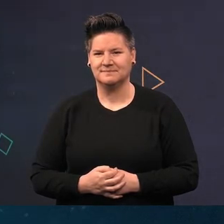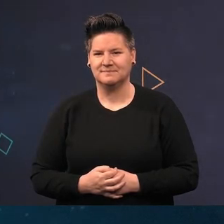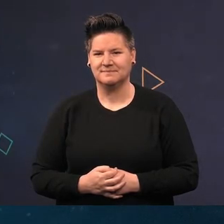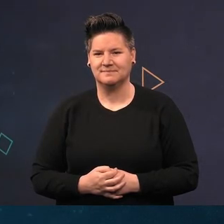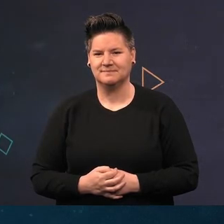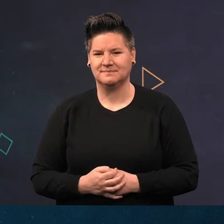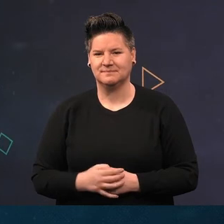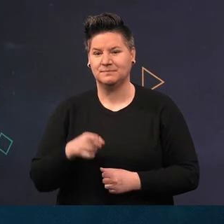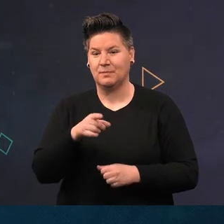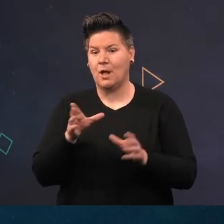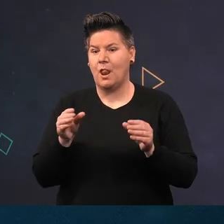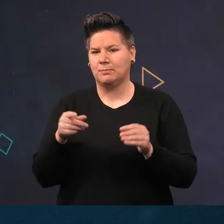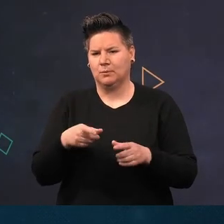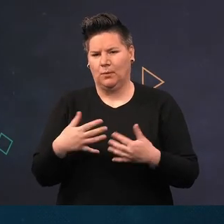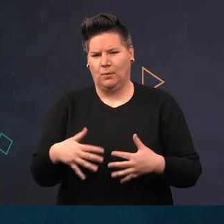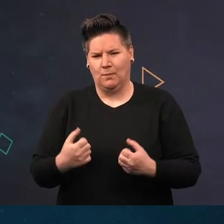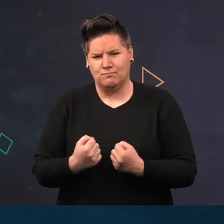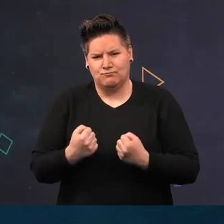This lobster has excavated a hole under a boulder.